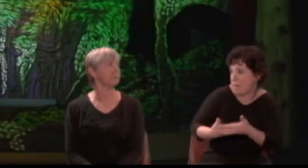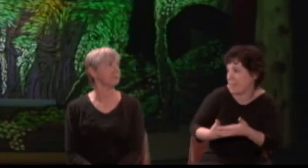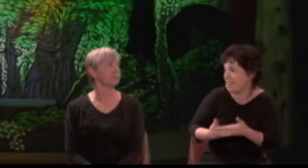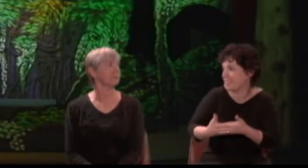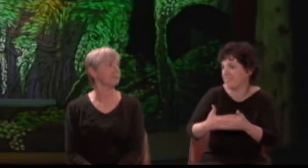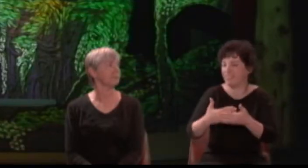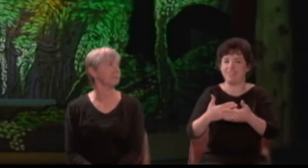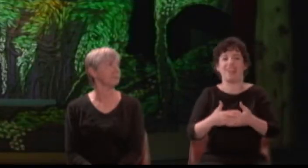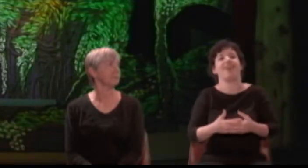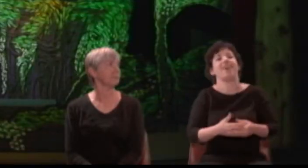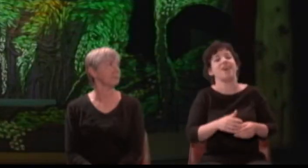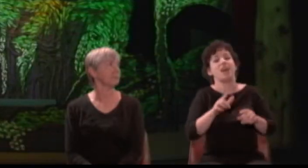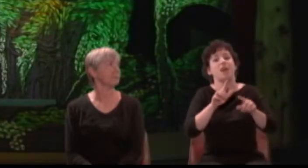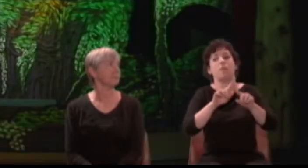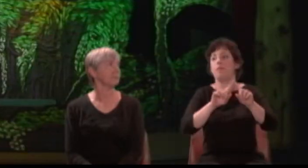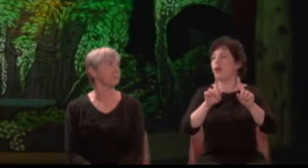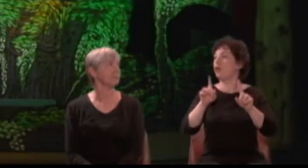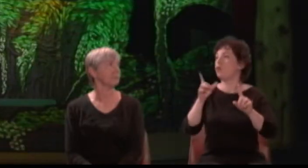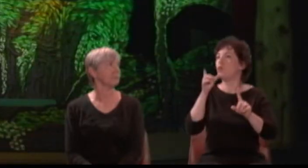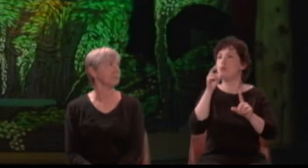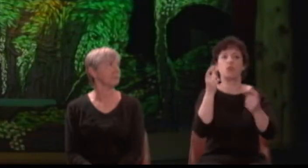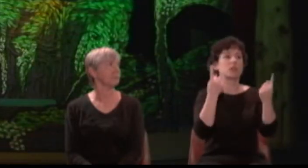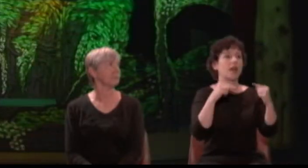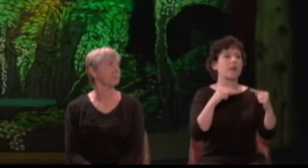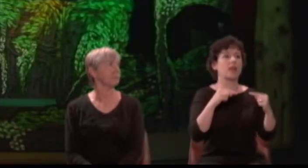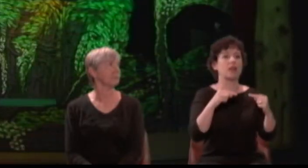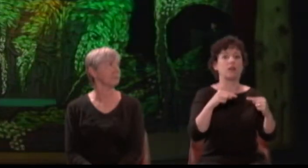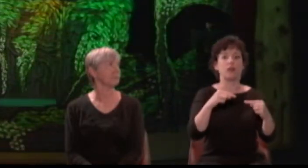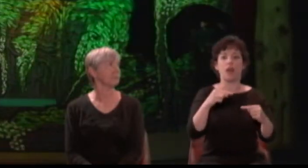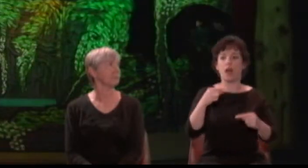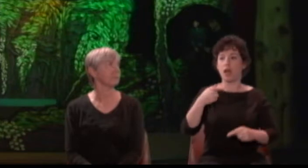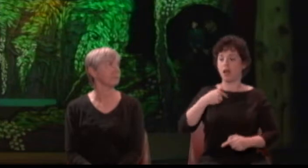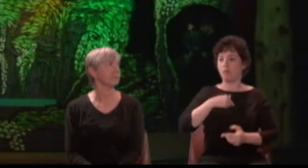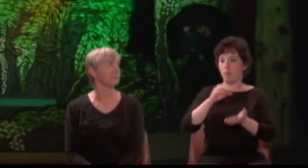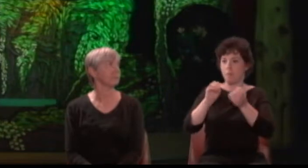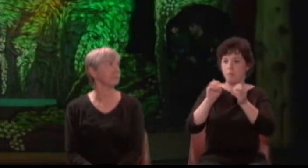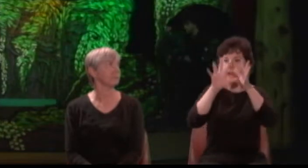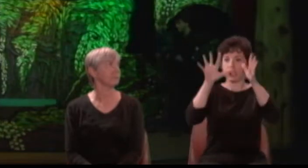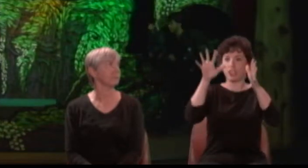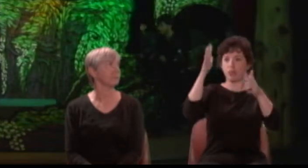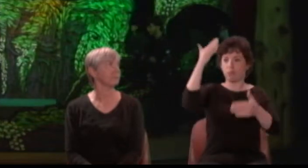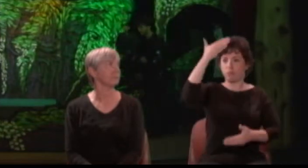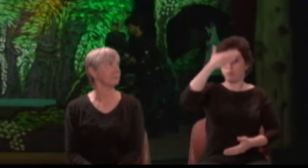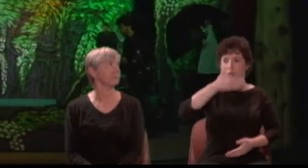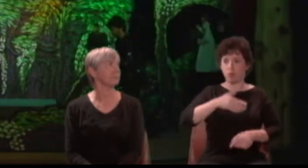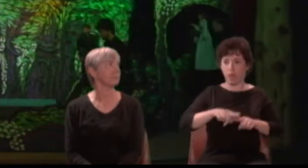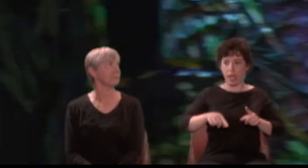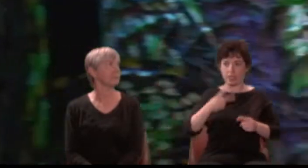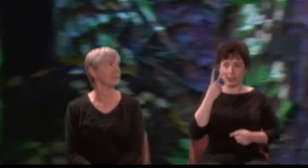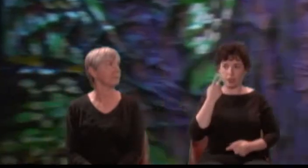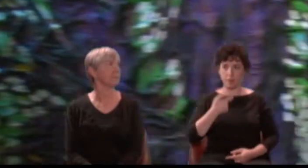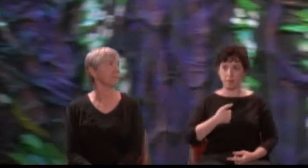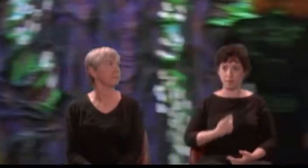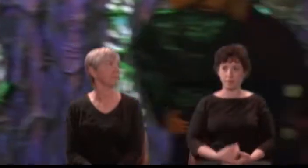But who comes here? I am invisible! [Chimes sound]